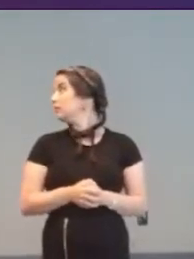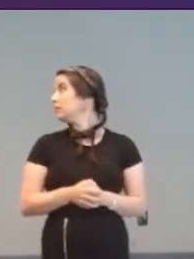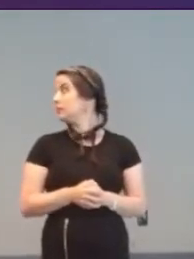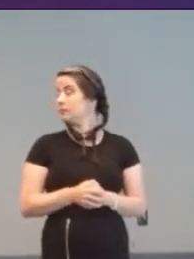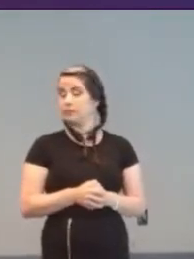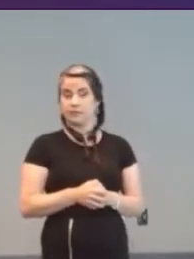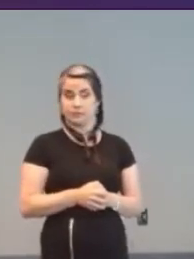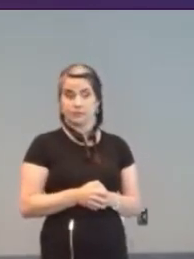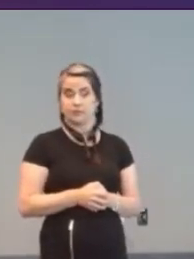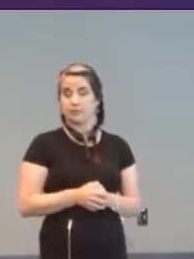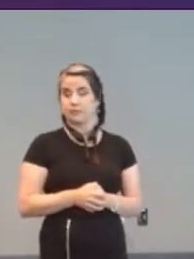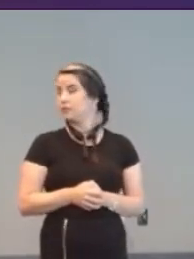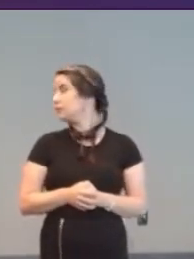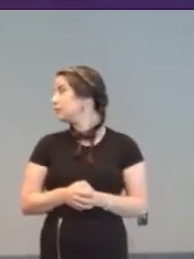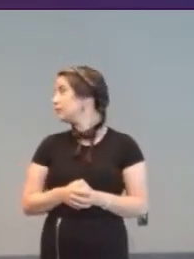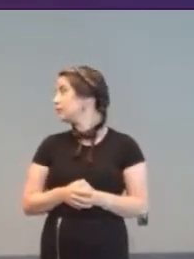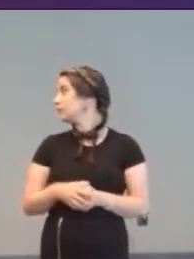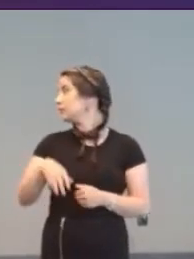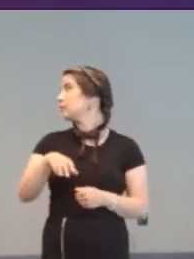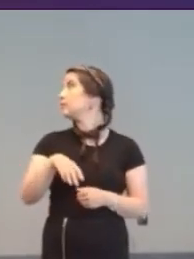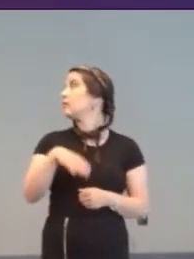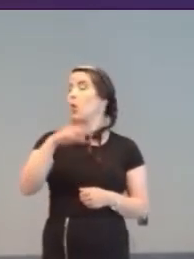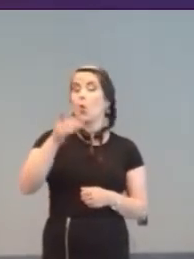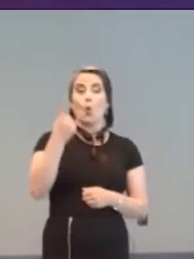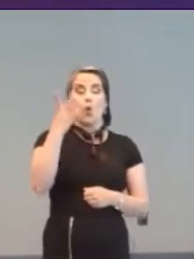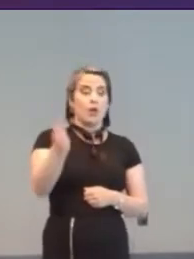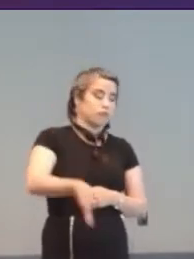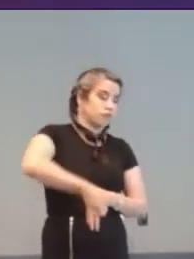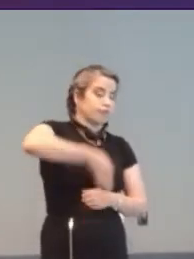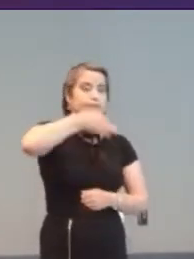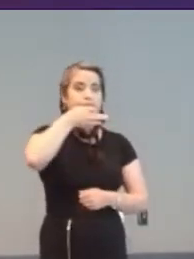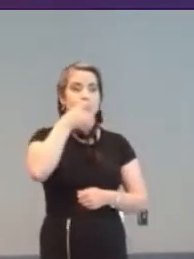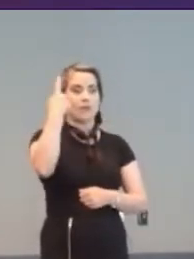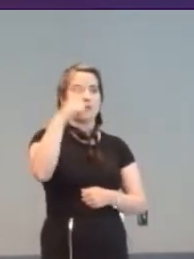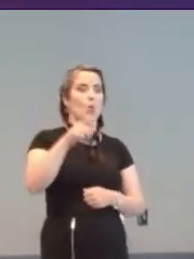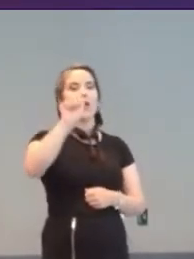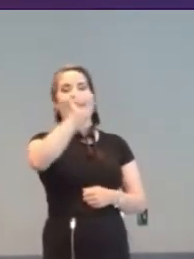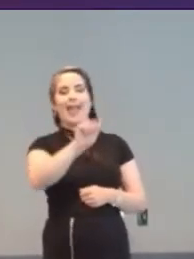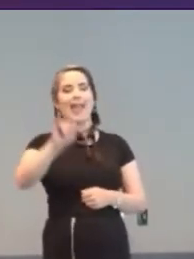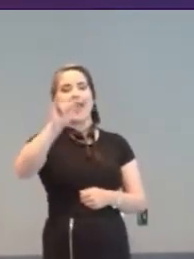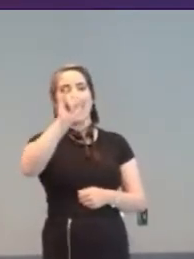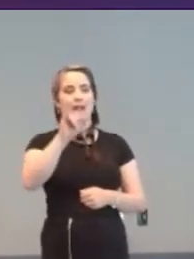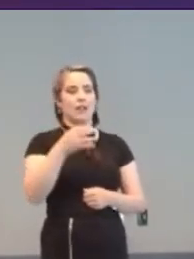Myron Kreuger, a pioneer in eXtended Reality, or "Artificial Reality" as he termed it,